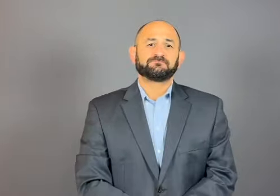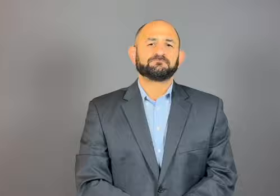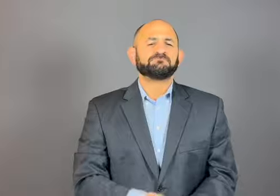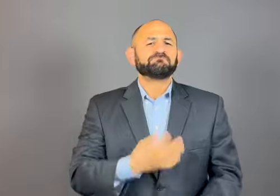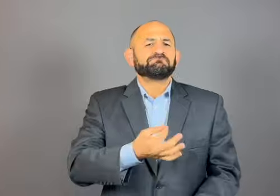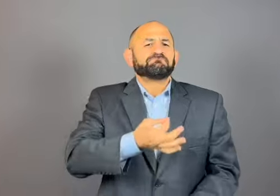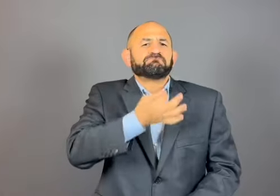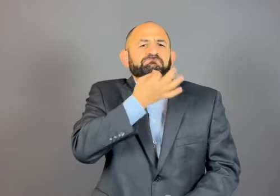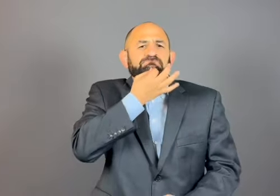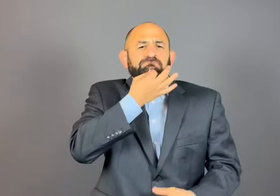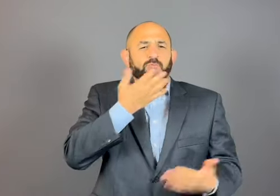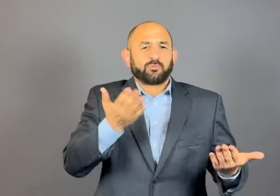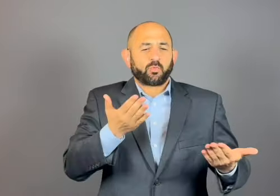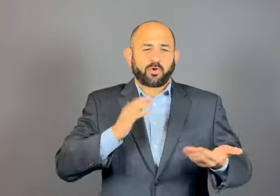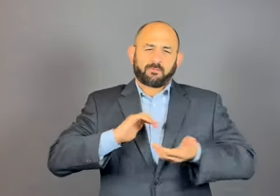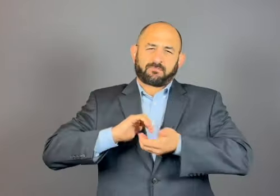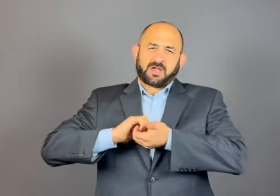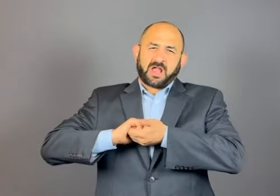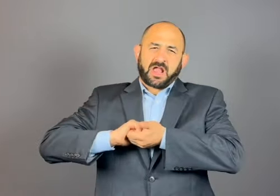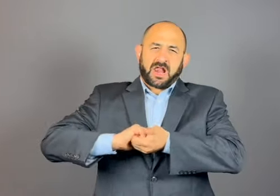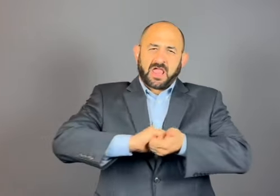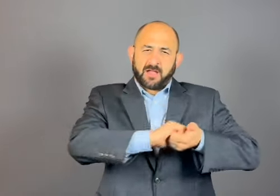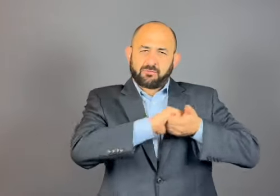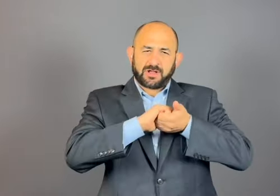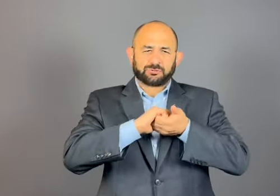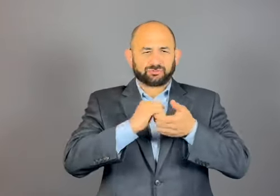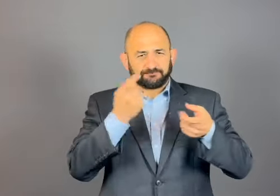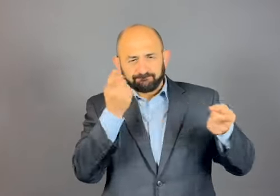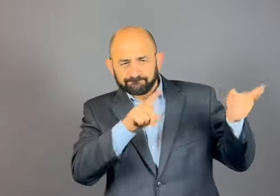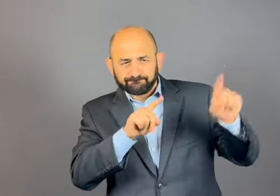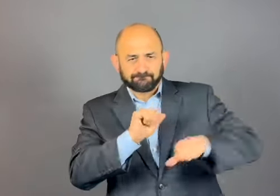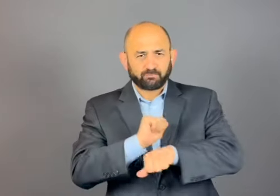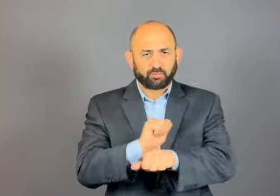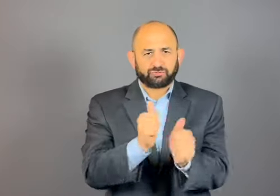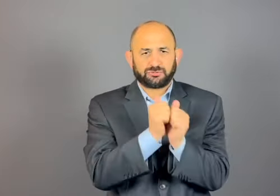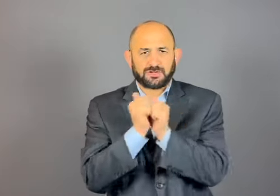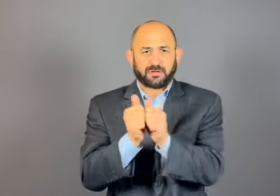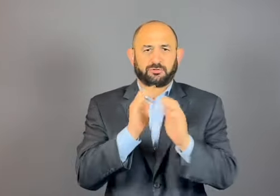A catalyst for collaboration and community engagement,